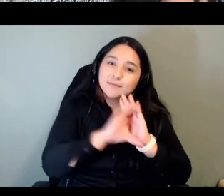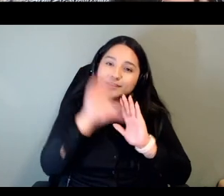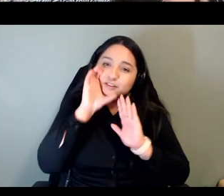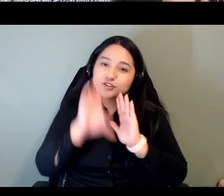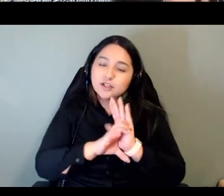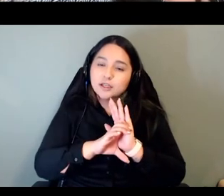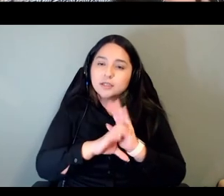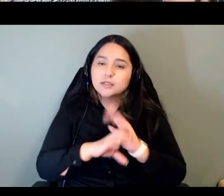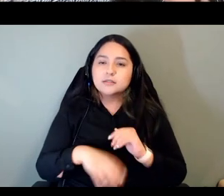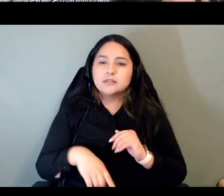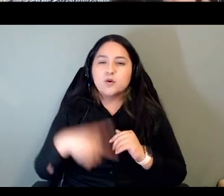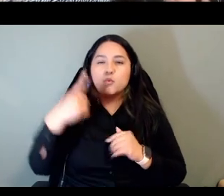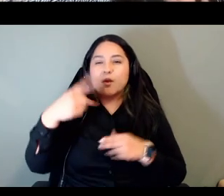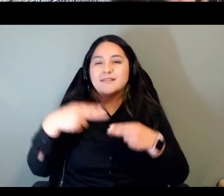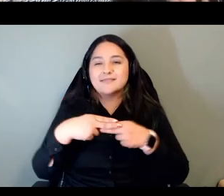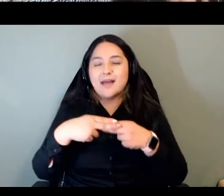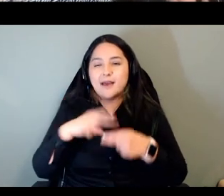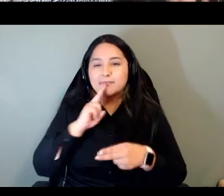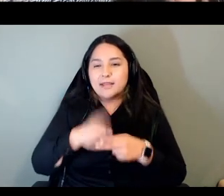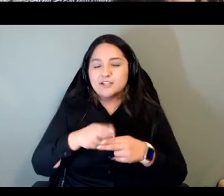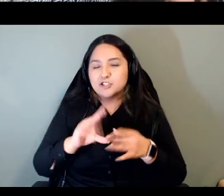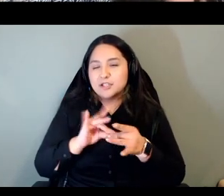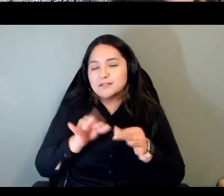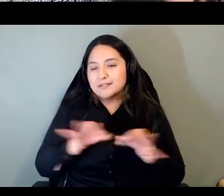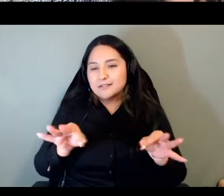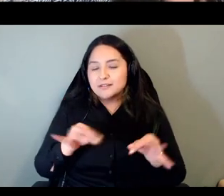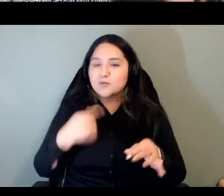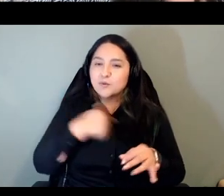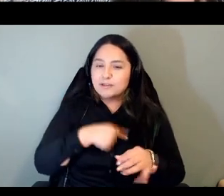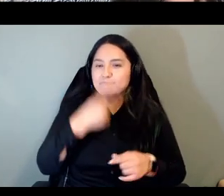one of the slides we've left and we would have used video we absolutely would have and